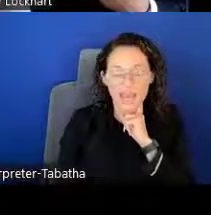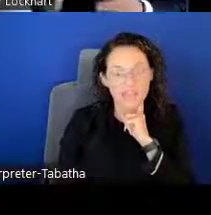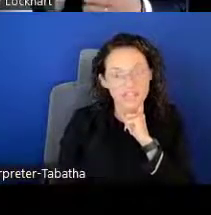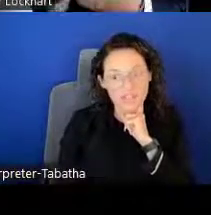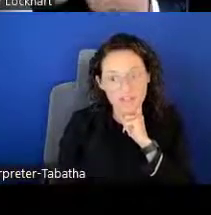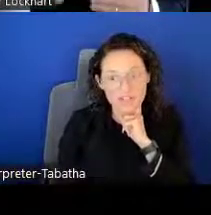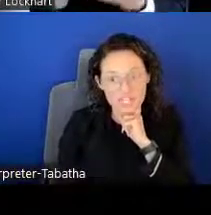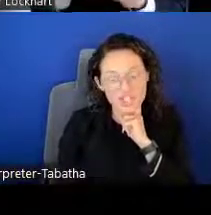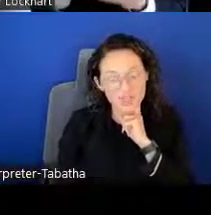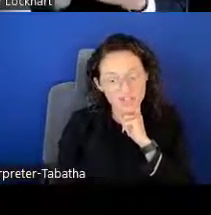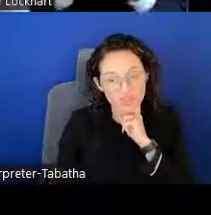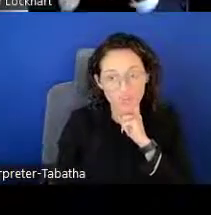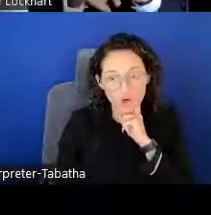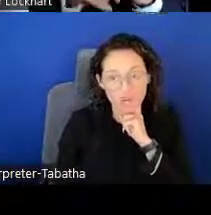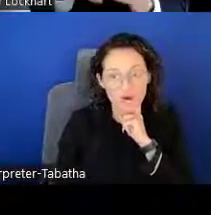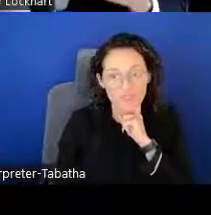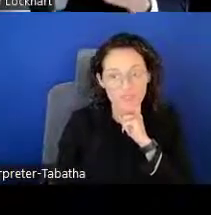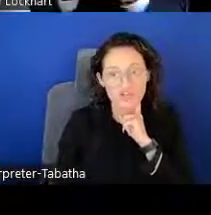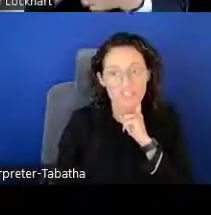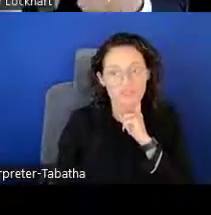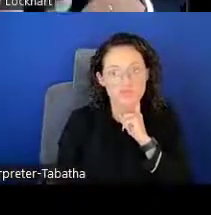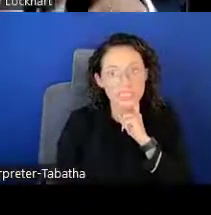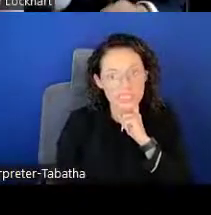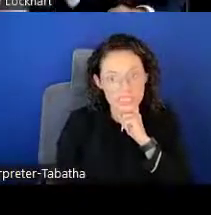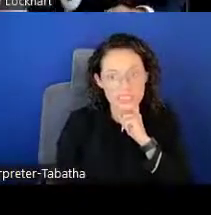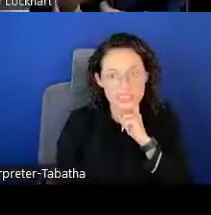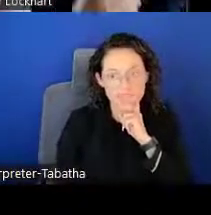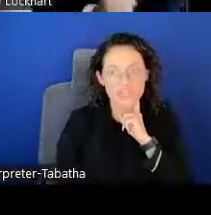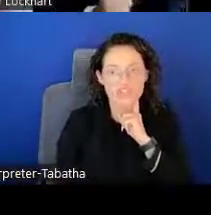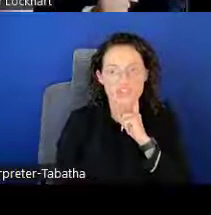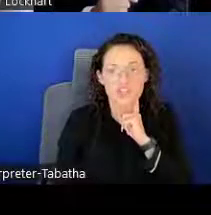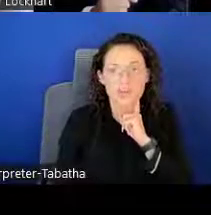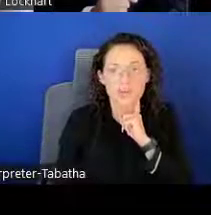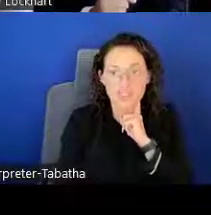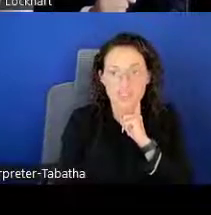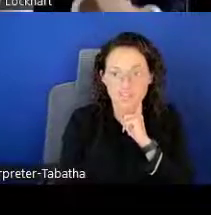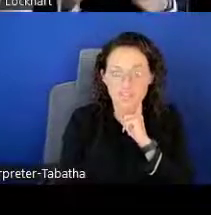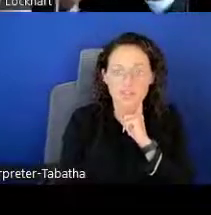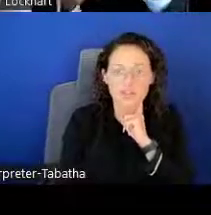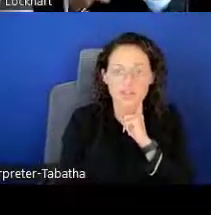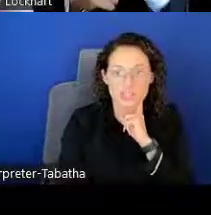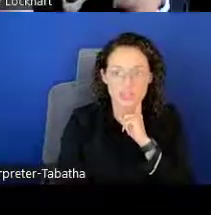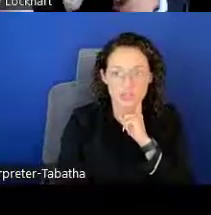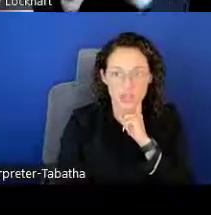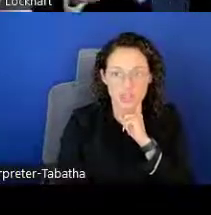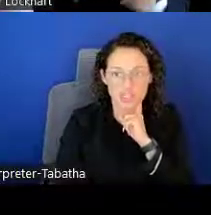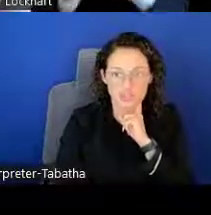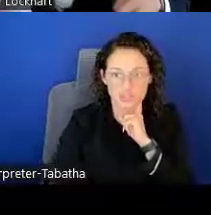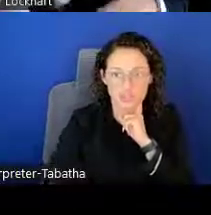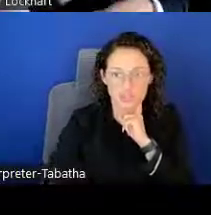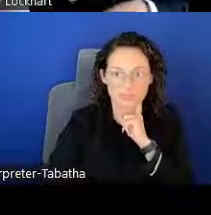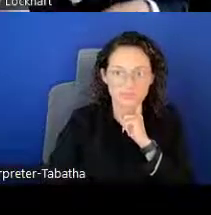Having a conversation with that Program Officer is really key to making sure you're the best fit and your missions align with each other.